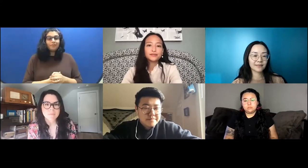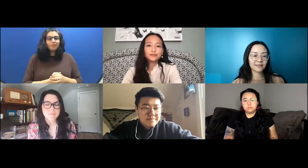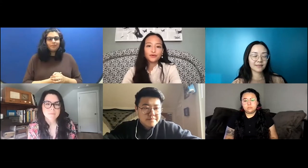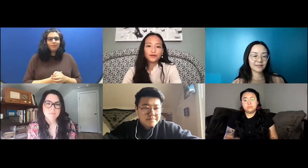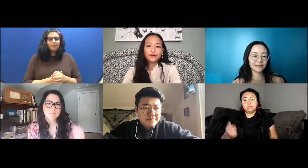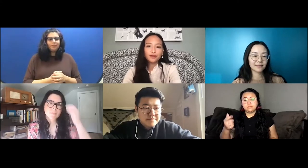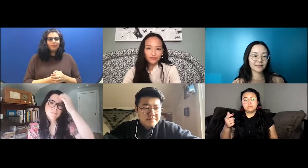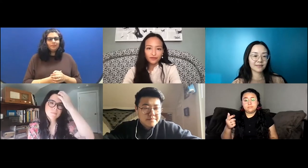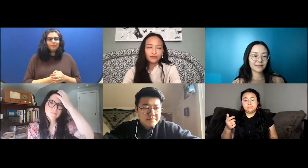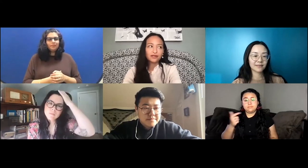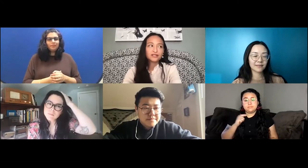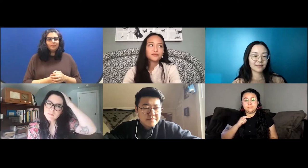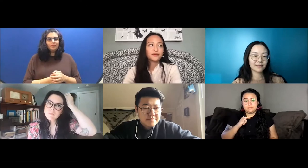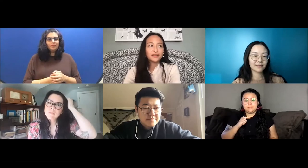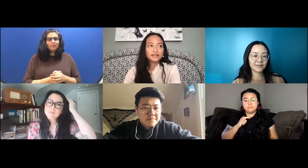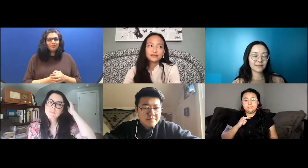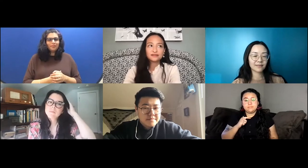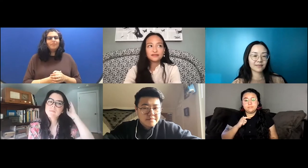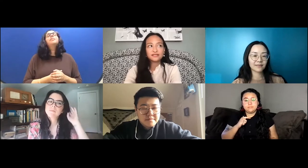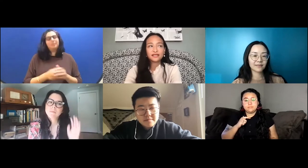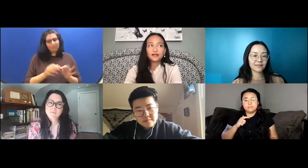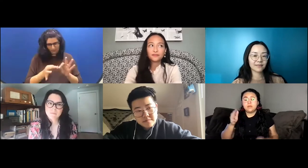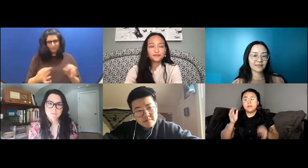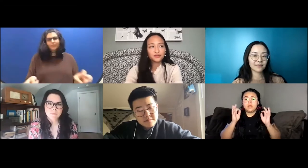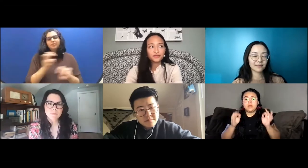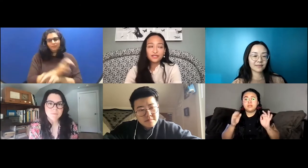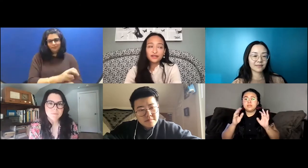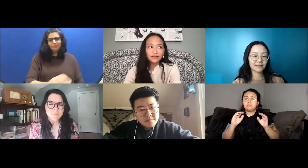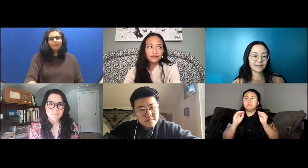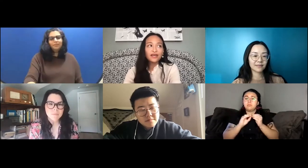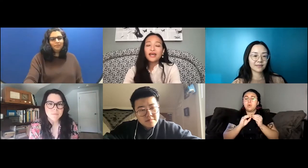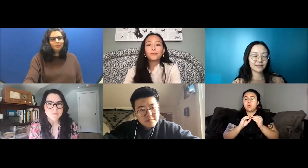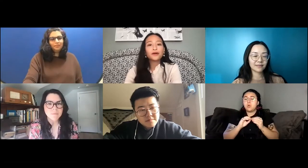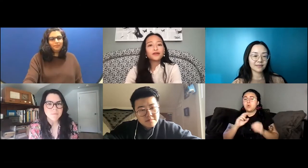to be more of a novel, and I spelled that to take up so much narrative. And part of